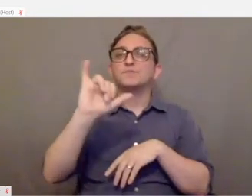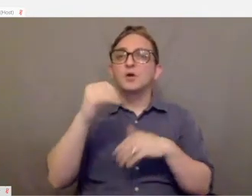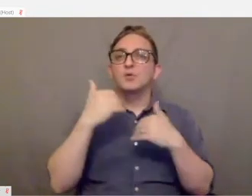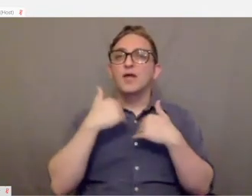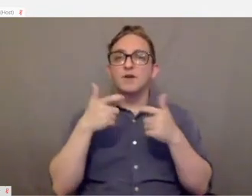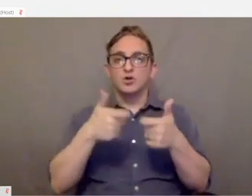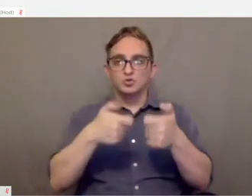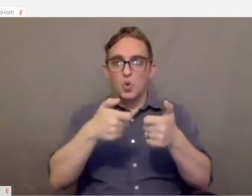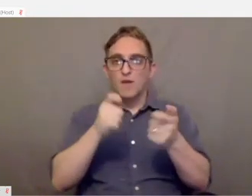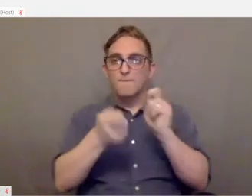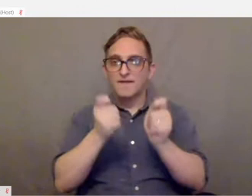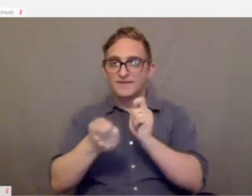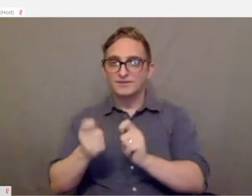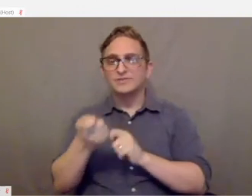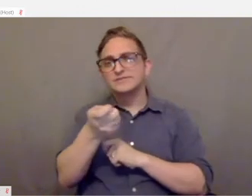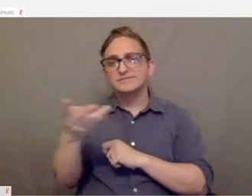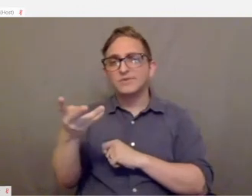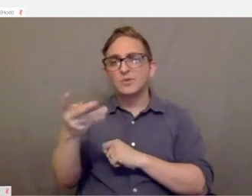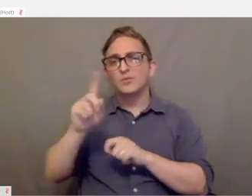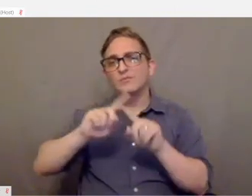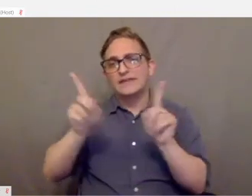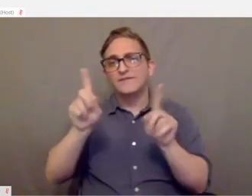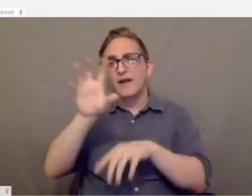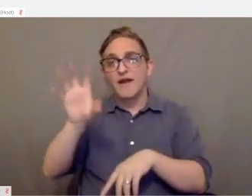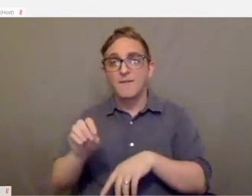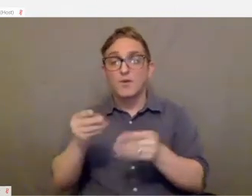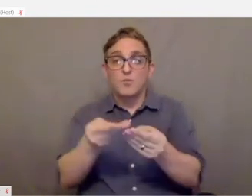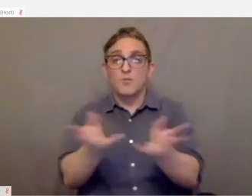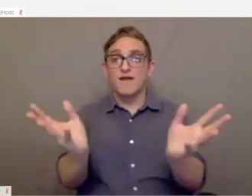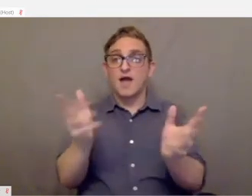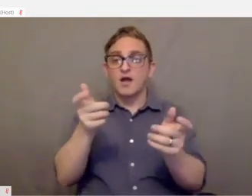There's a few different companies that have been providing controller modifications.